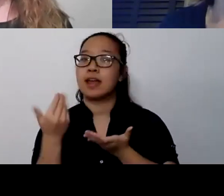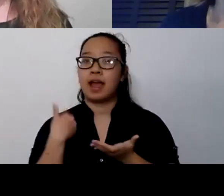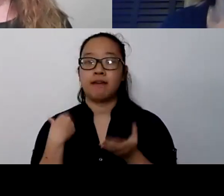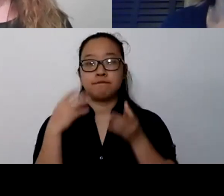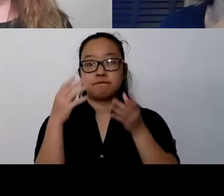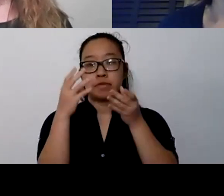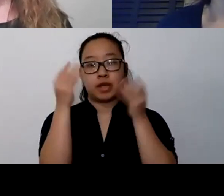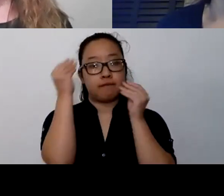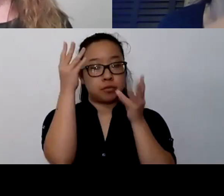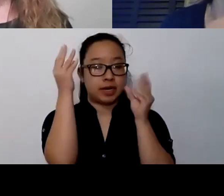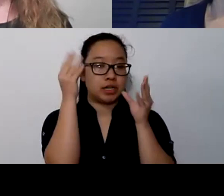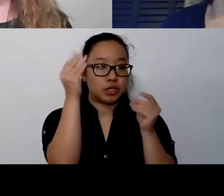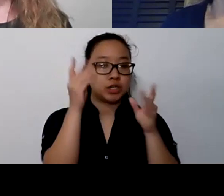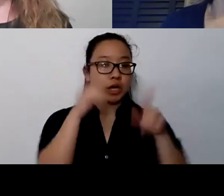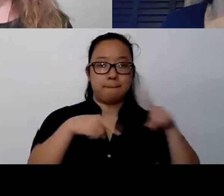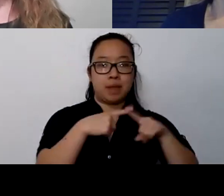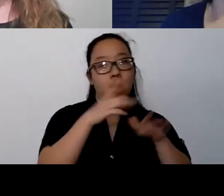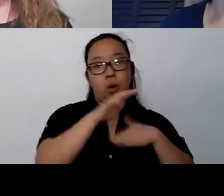So that can be helpful as well particularly with youth.